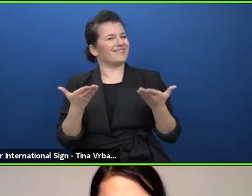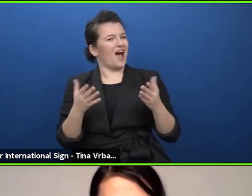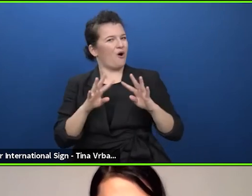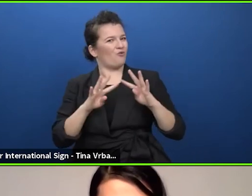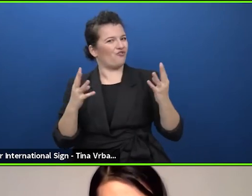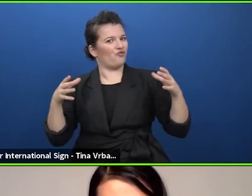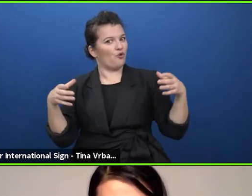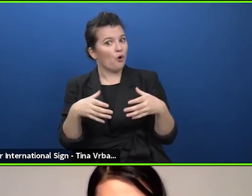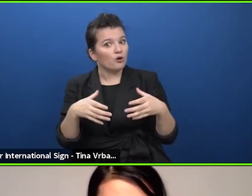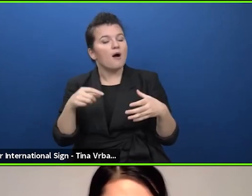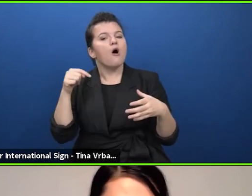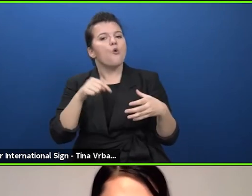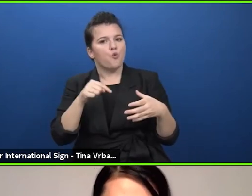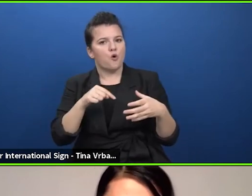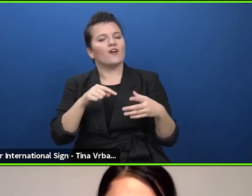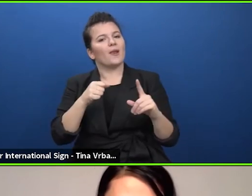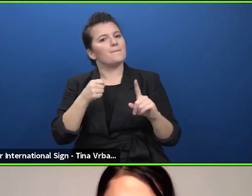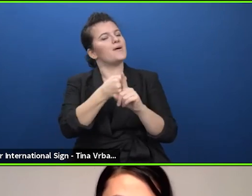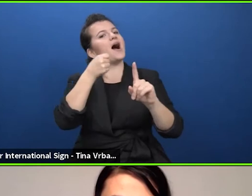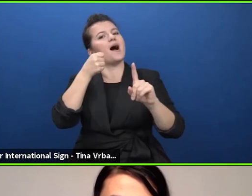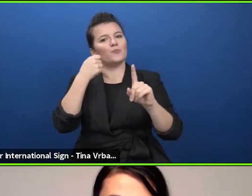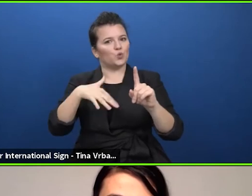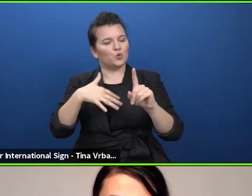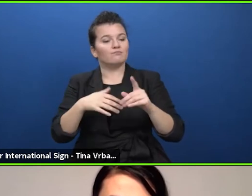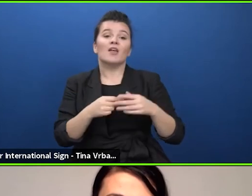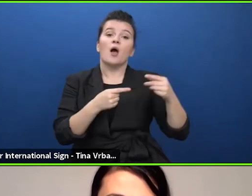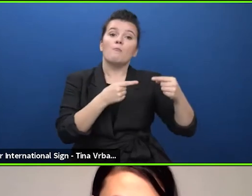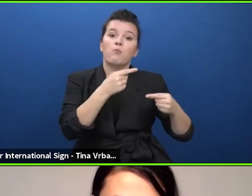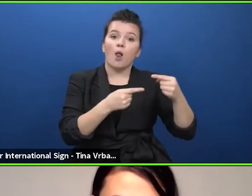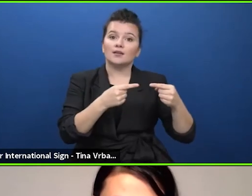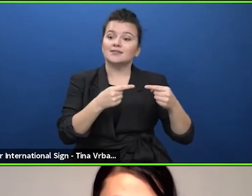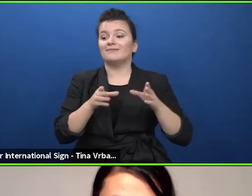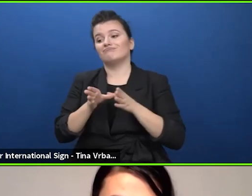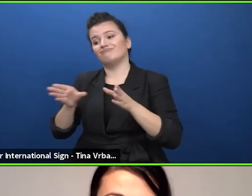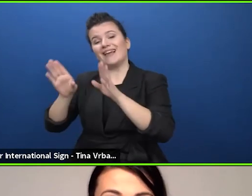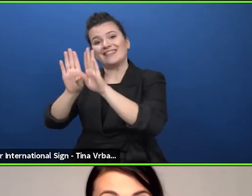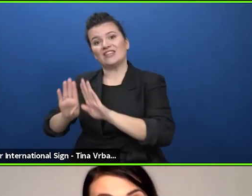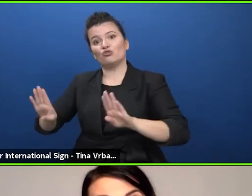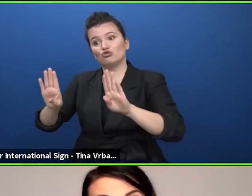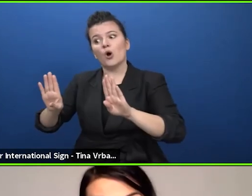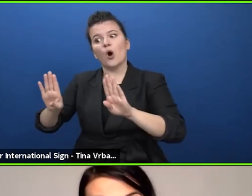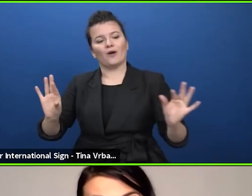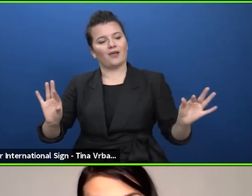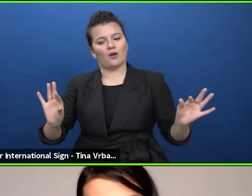this important contact between the sector and the policy makers and to make our voices heard.